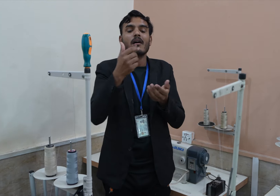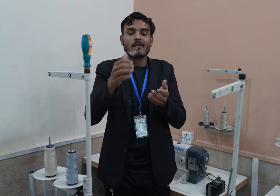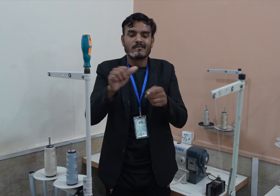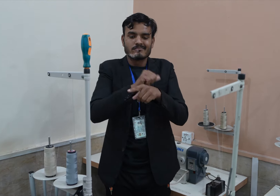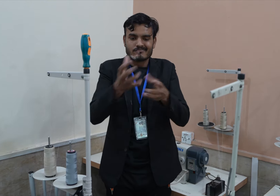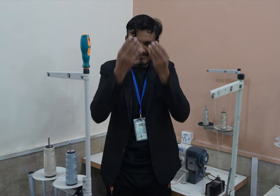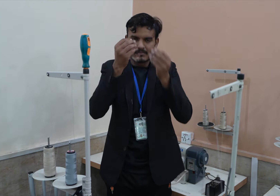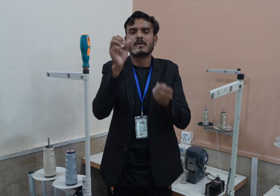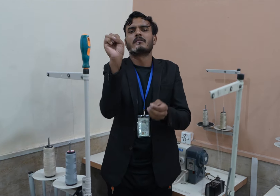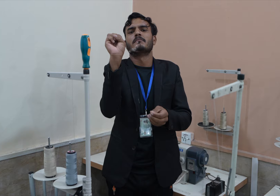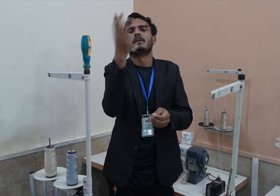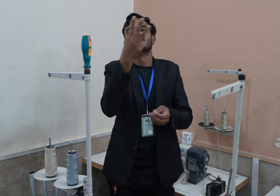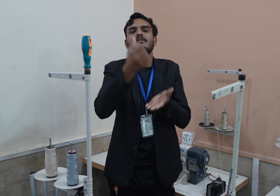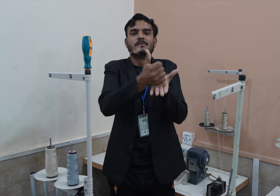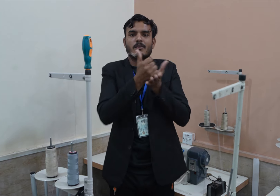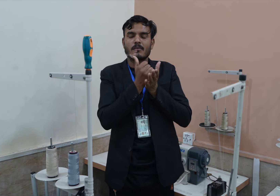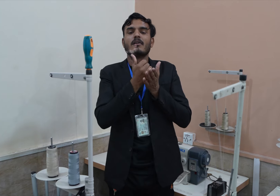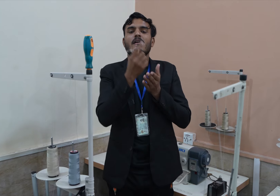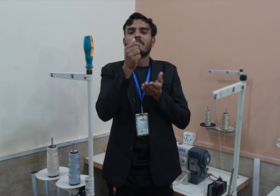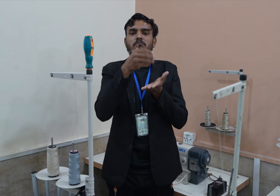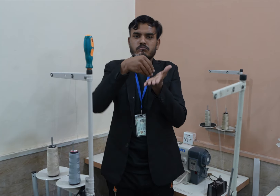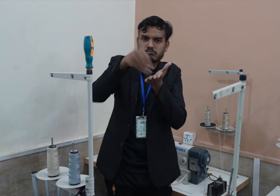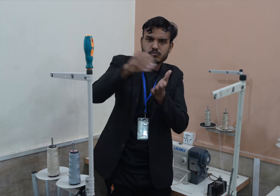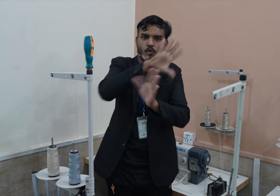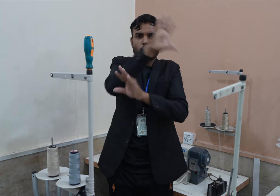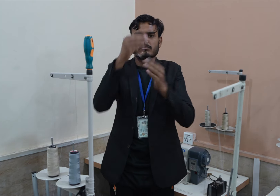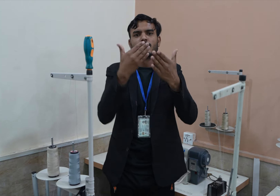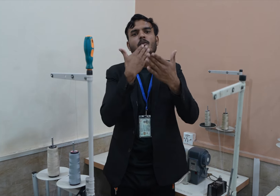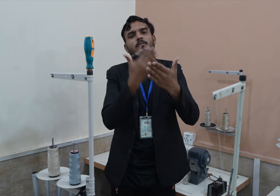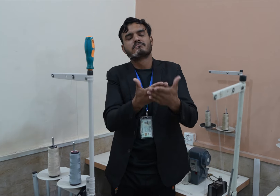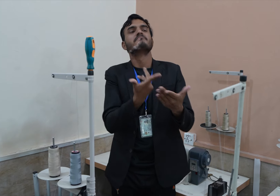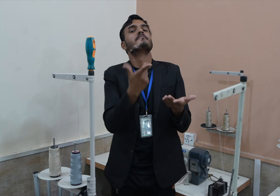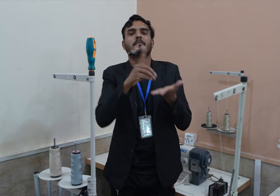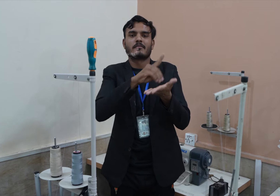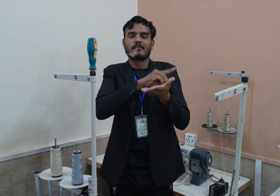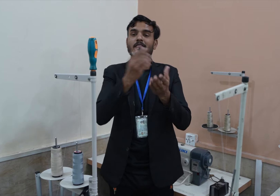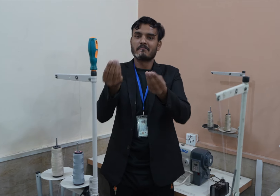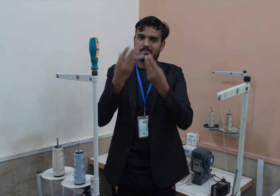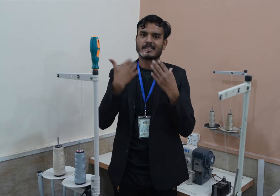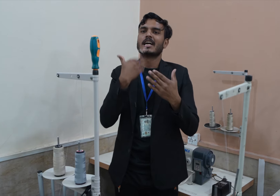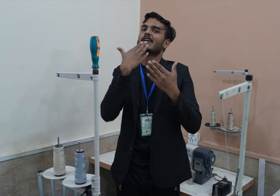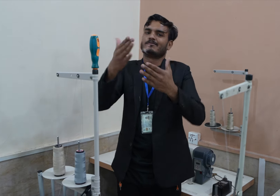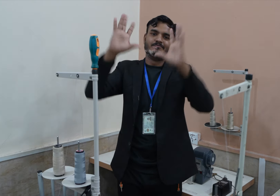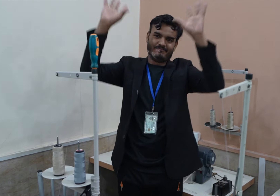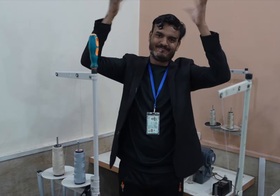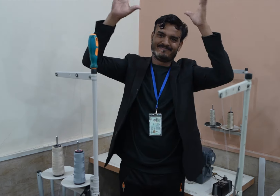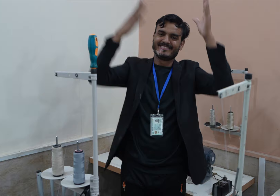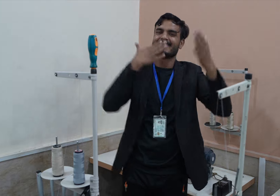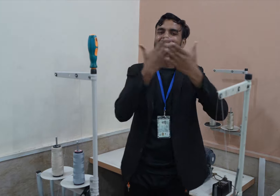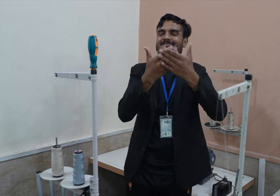The three-month training I get here will lead to a factory job. I am thankful to Deaf Reach for everything!